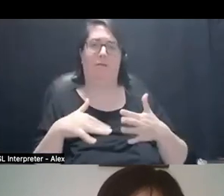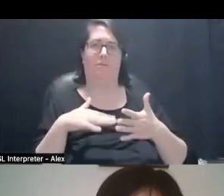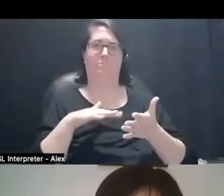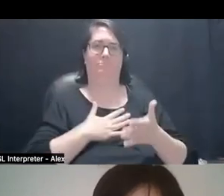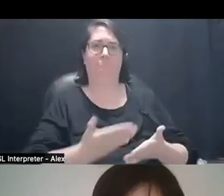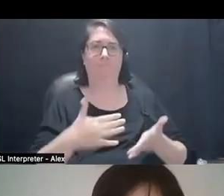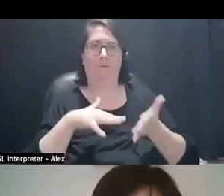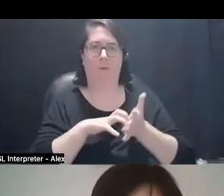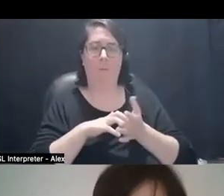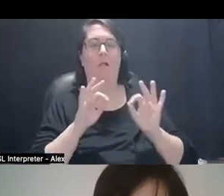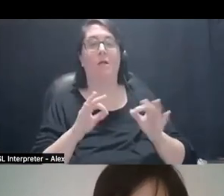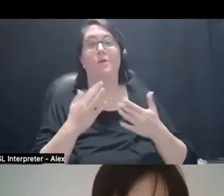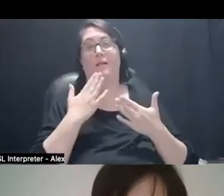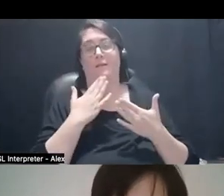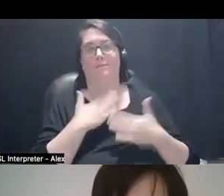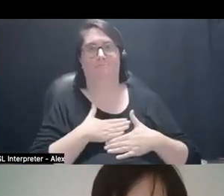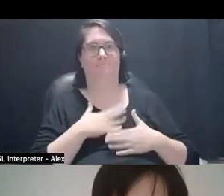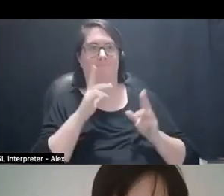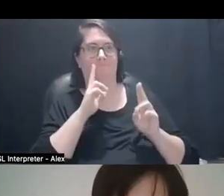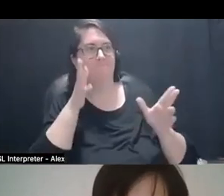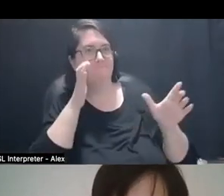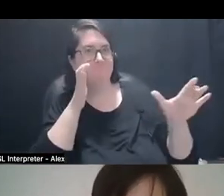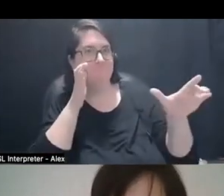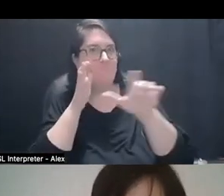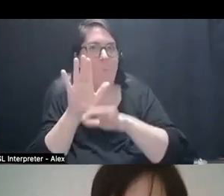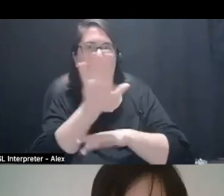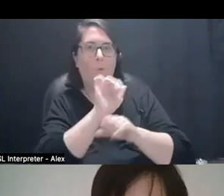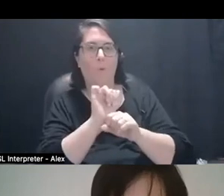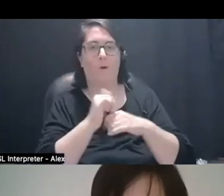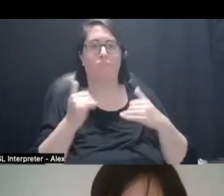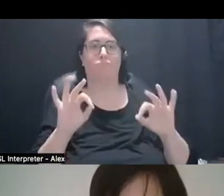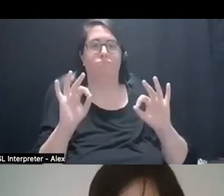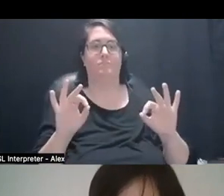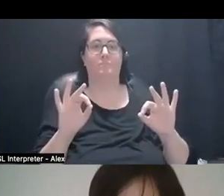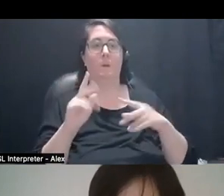It's been a real pleasure to learn more about your work. But yeah, I think we can wrap it up.